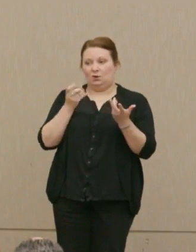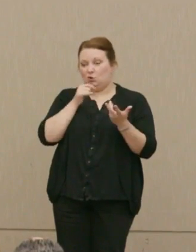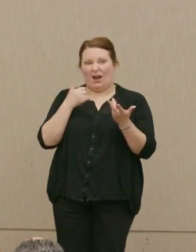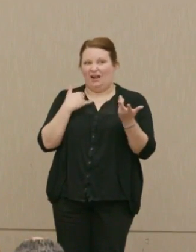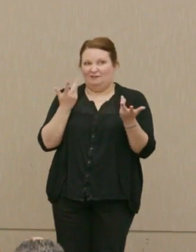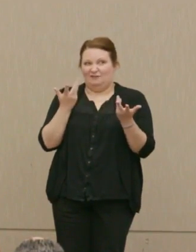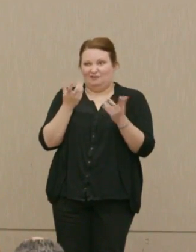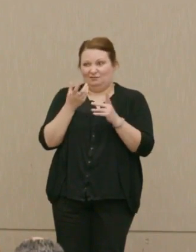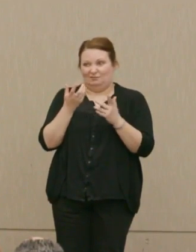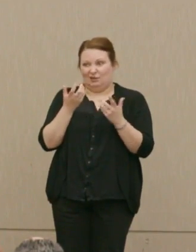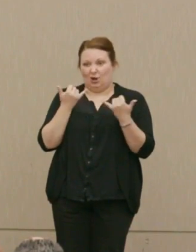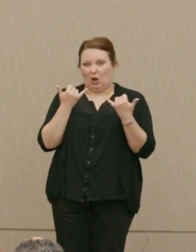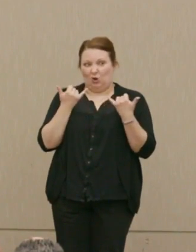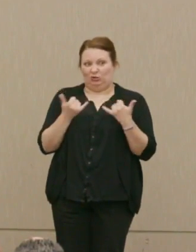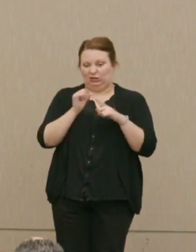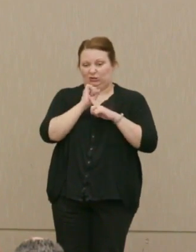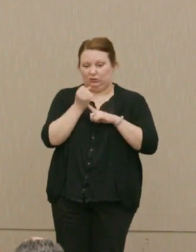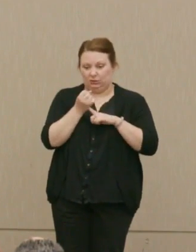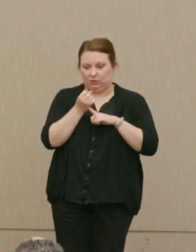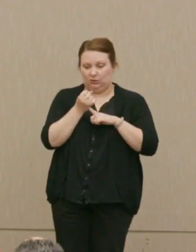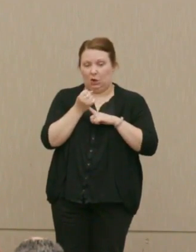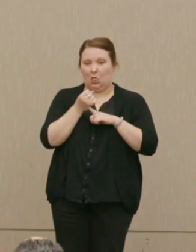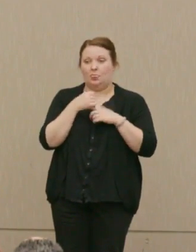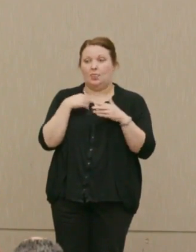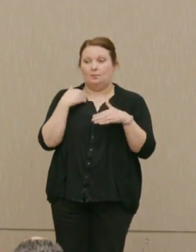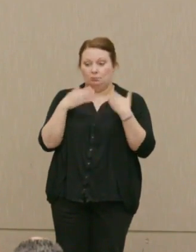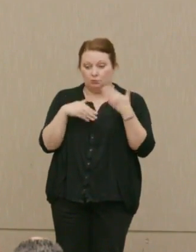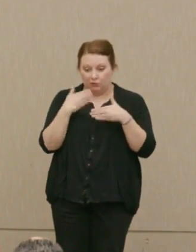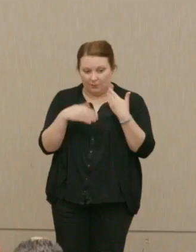Dr. Ellsberg: A movement is getting started.